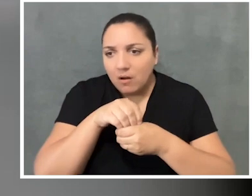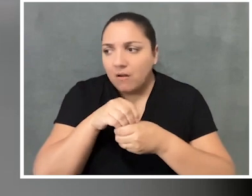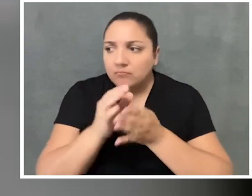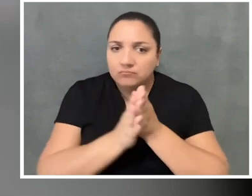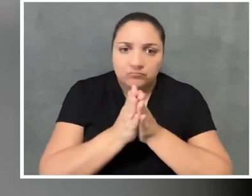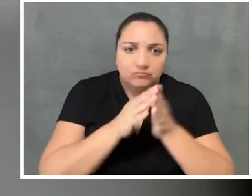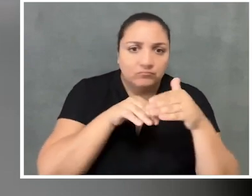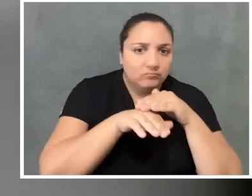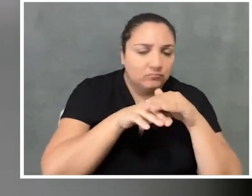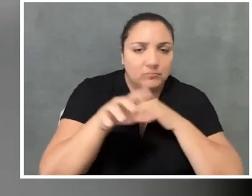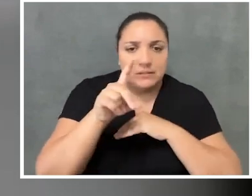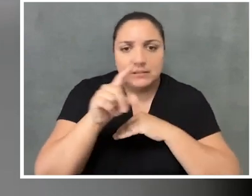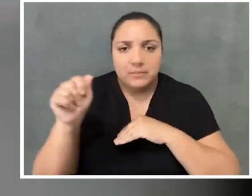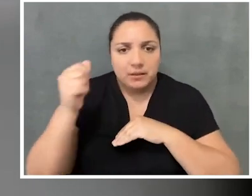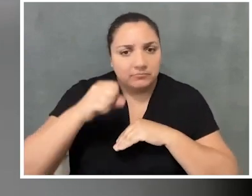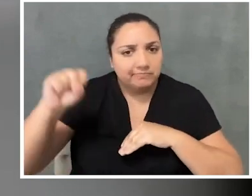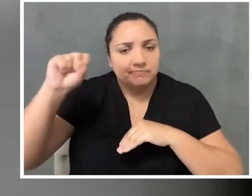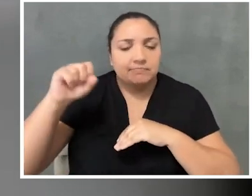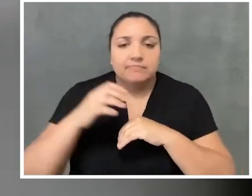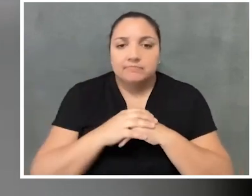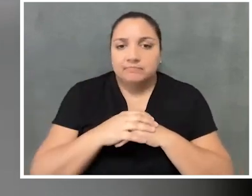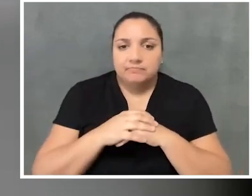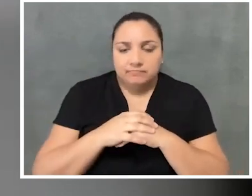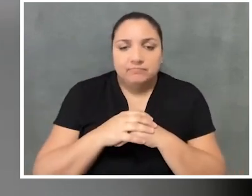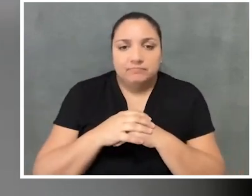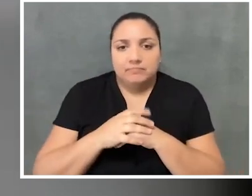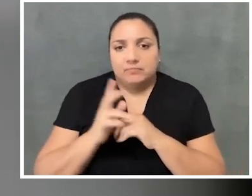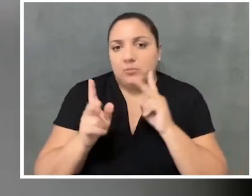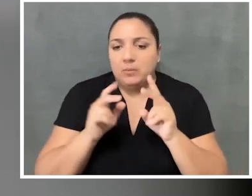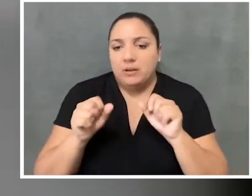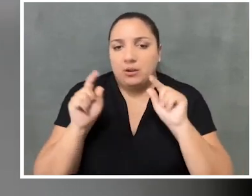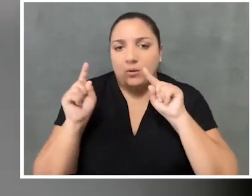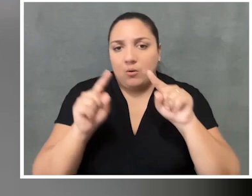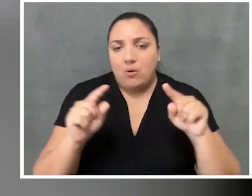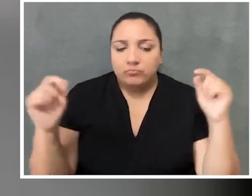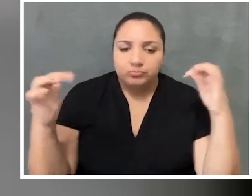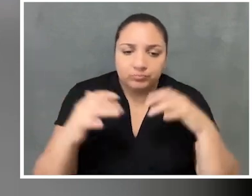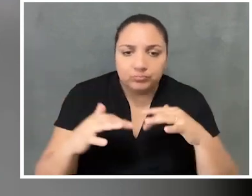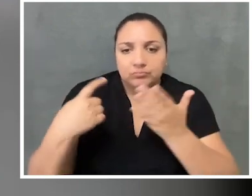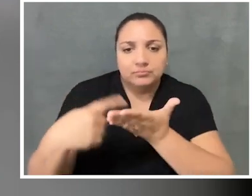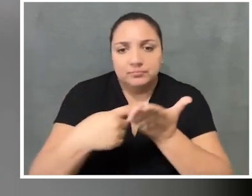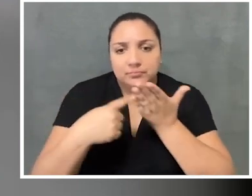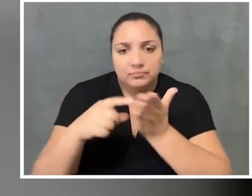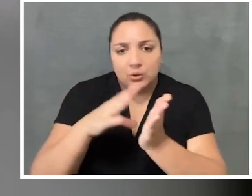and disability activism, et cetera. Just sort of a place for folks to come together and learn from each other and share resources.